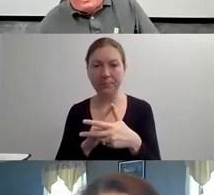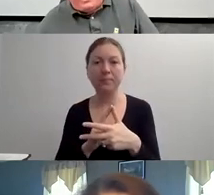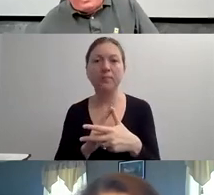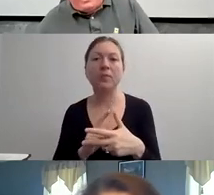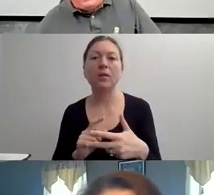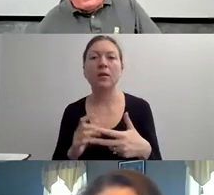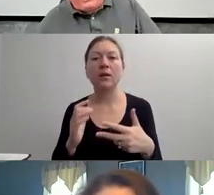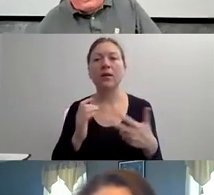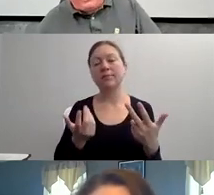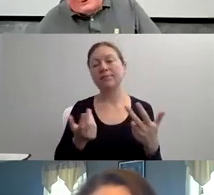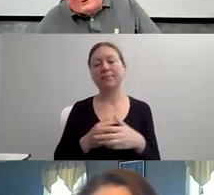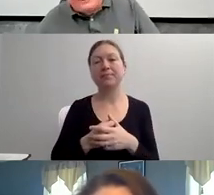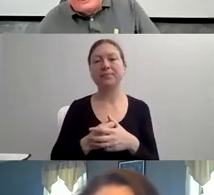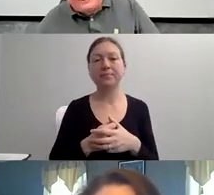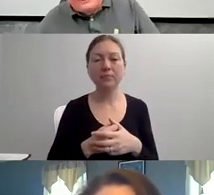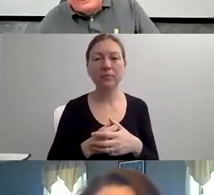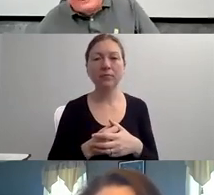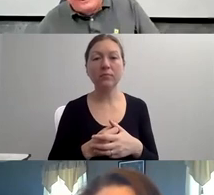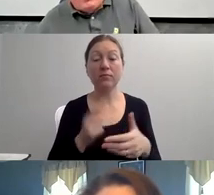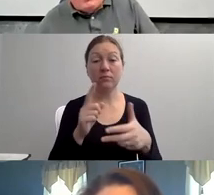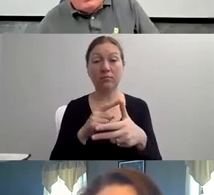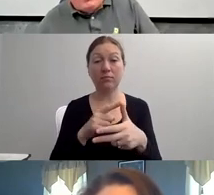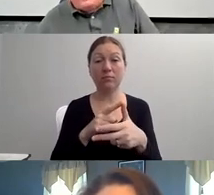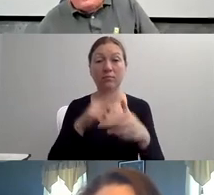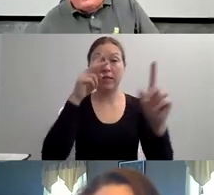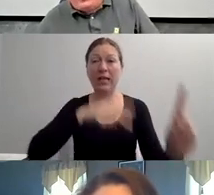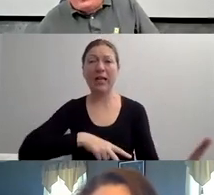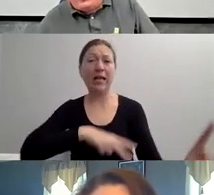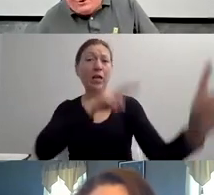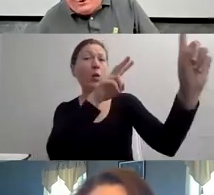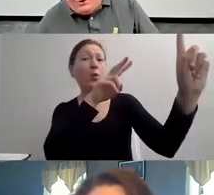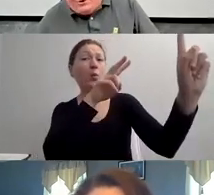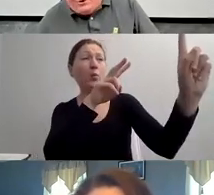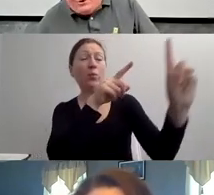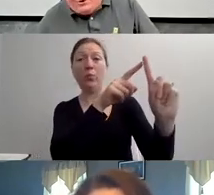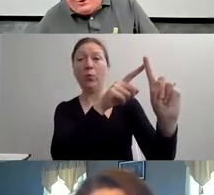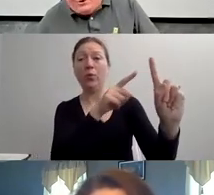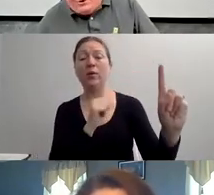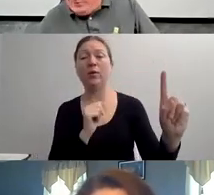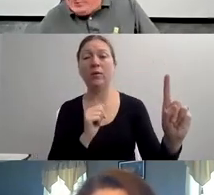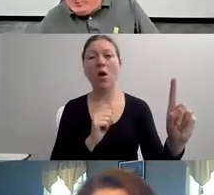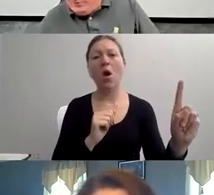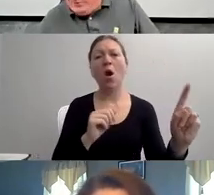THE WOMAN WHO FAKES BEING IN A WHEELCHAIR AND SHE MANIPULATES FRANK SINATRA.